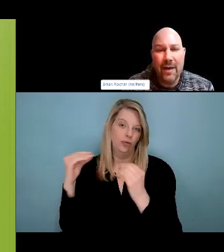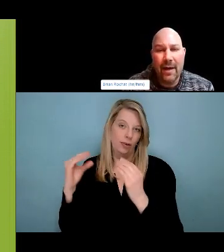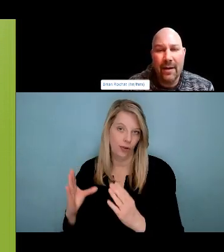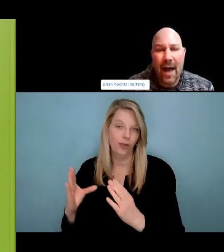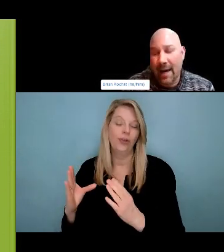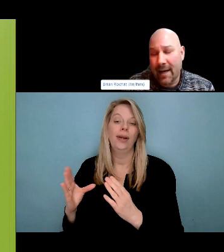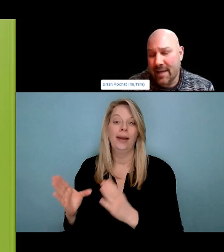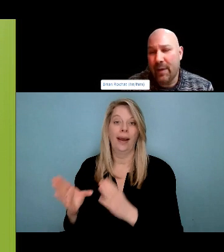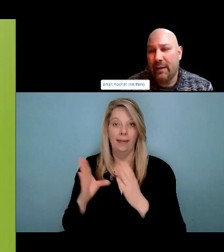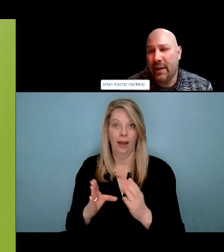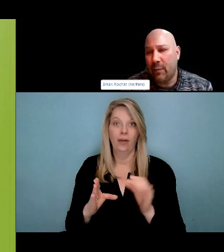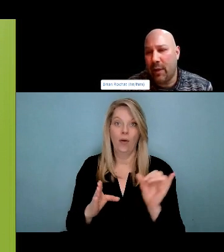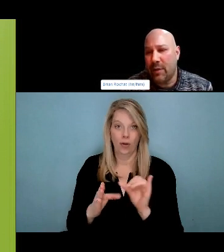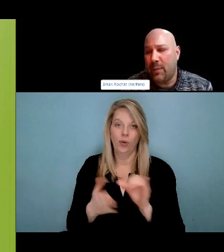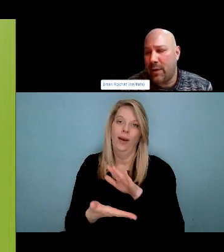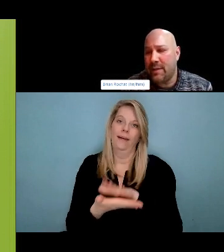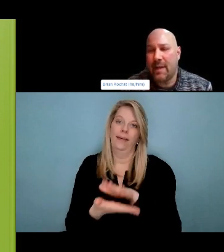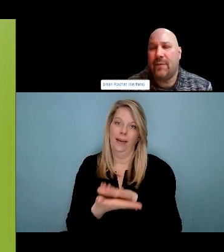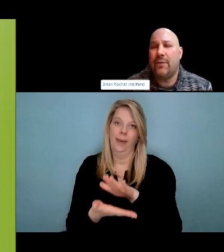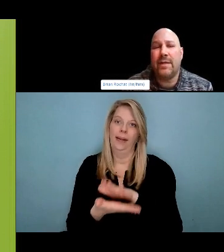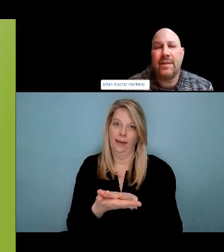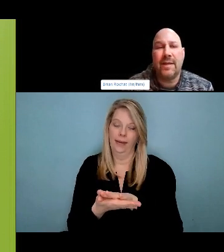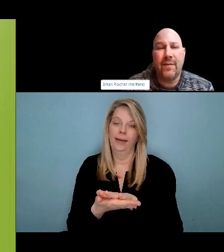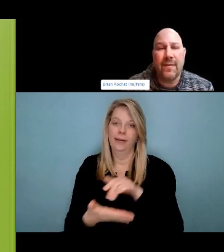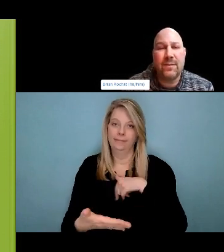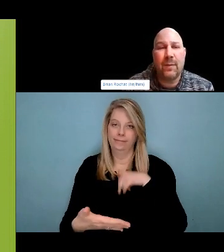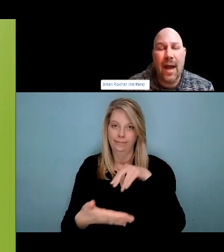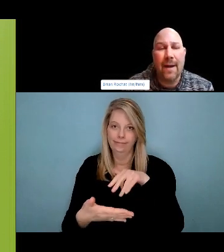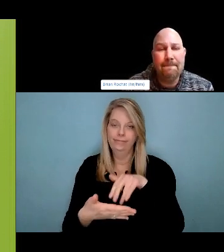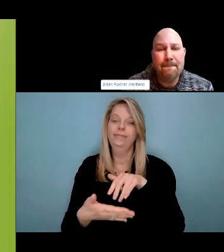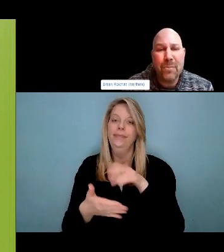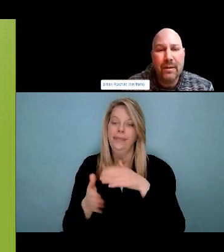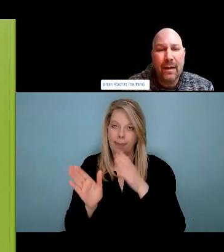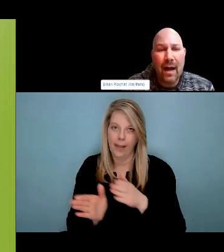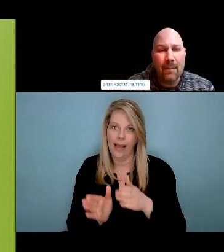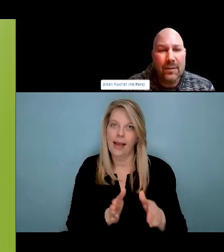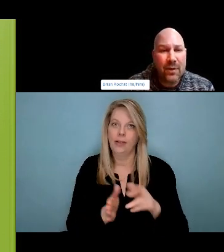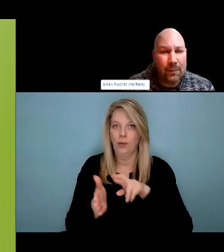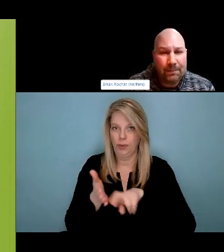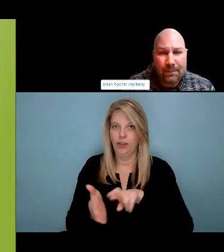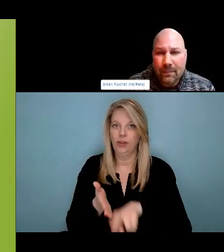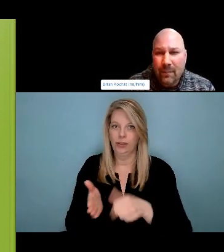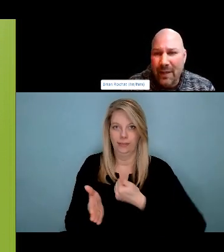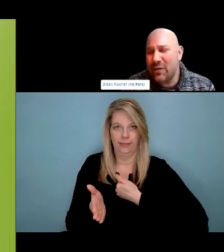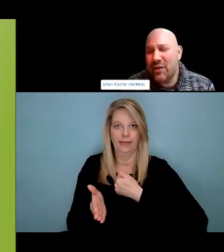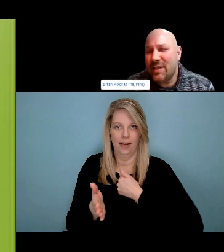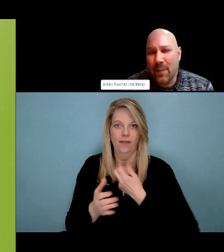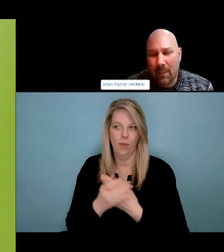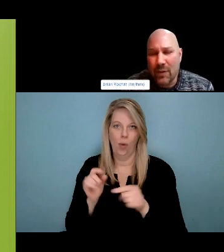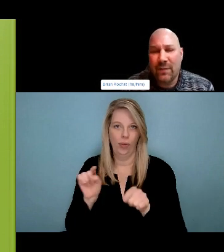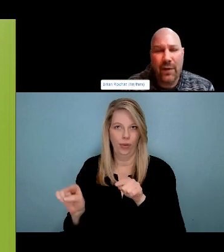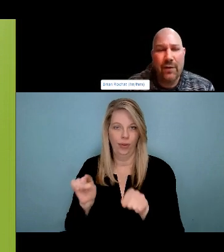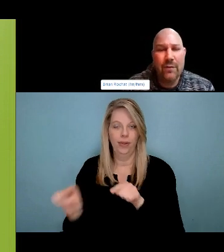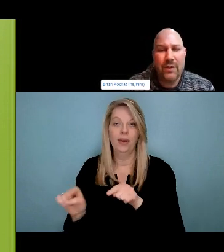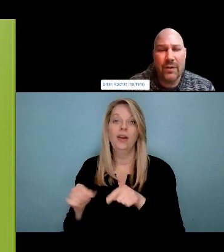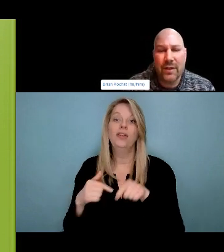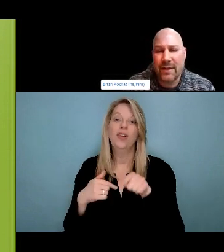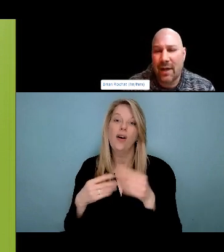that's a lot of folks. The other reality is that 80 to 90% of people do not have substance dependence do not have problematic substance use do not experience